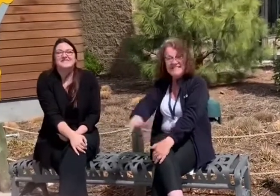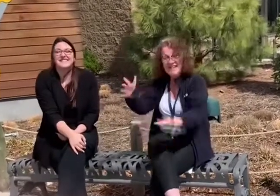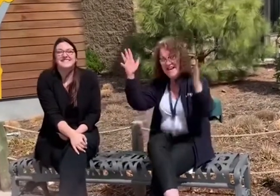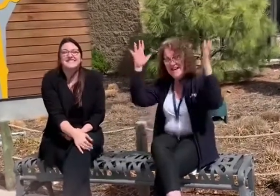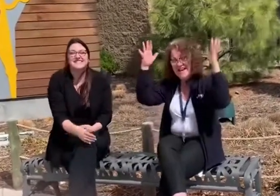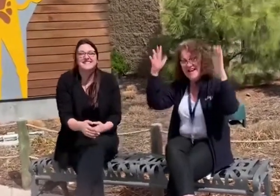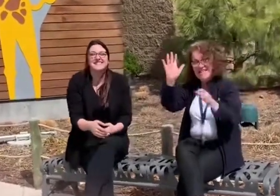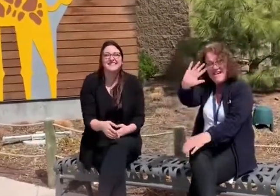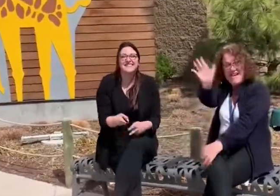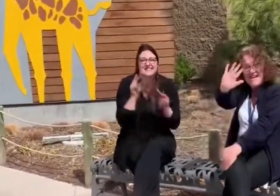Bye!